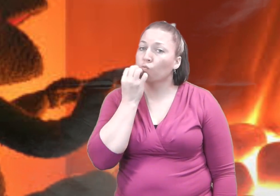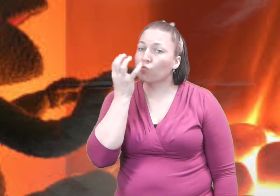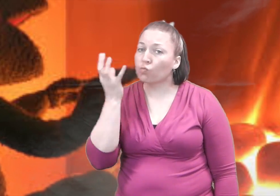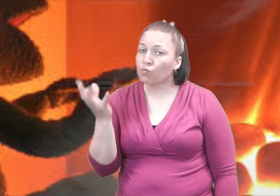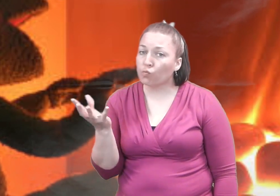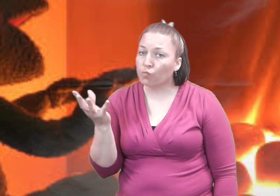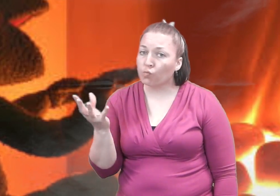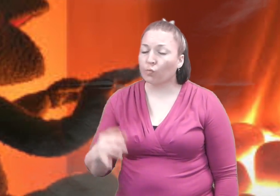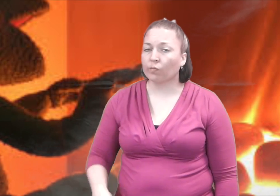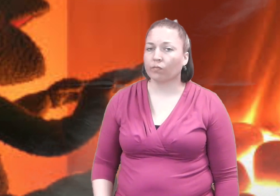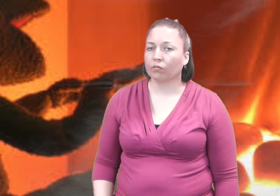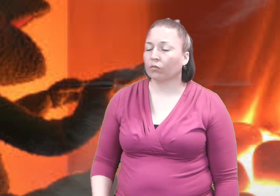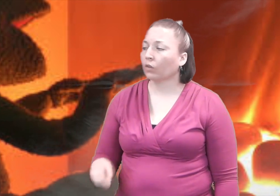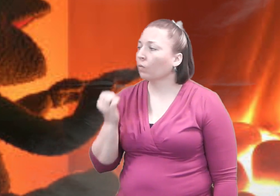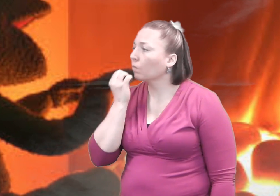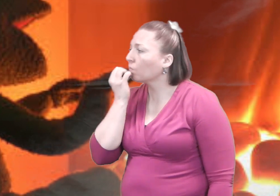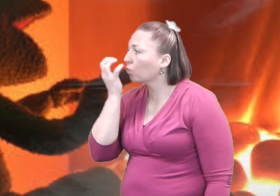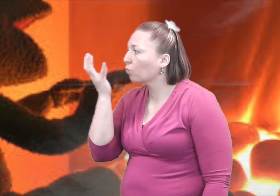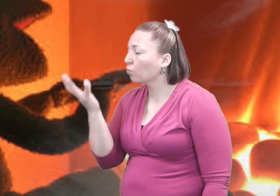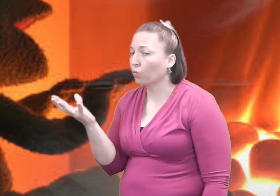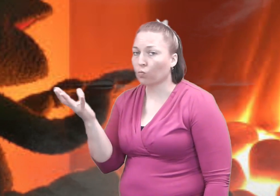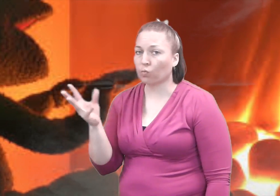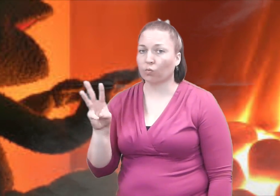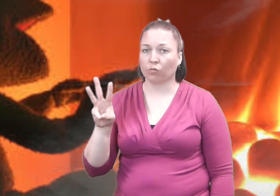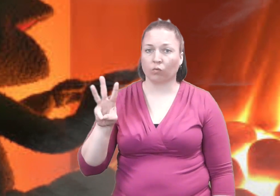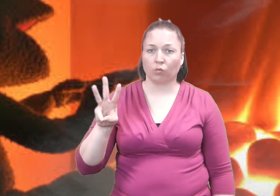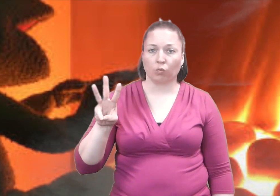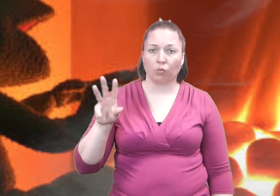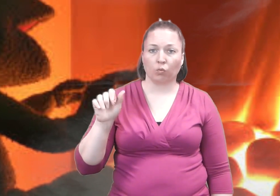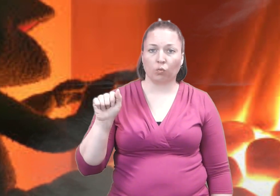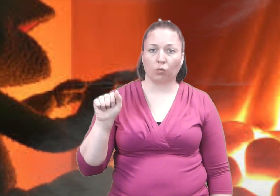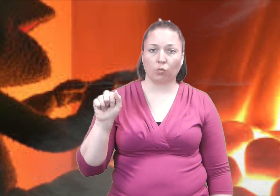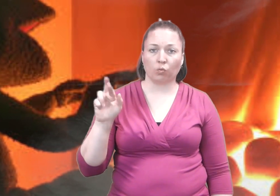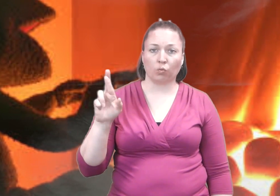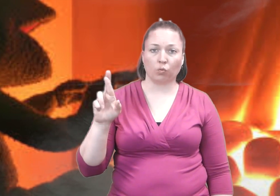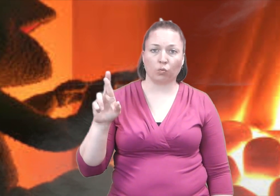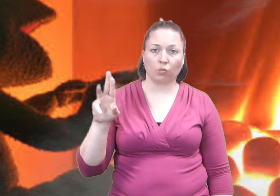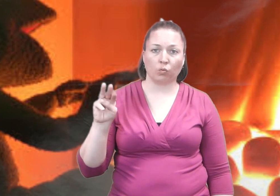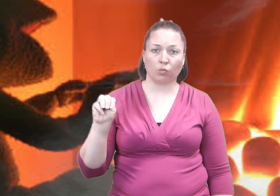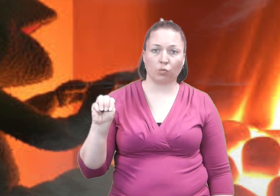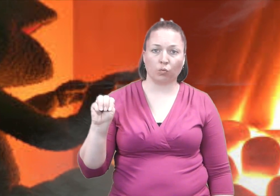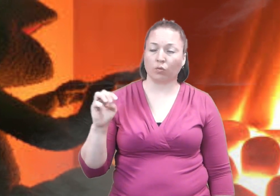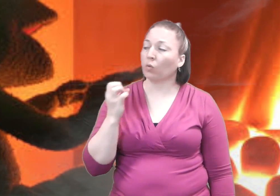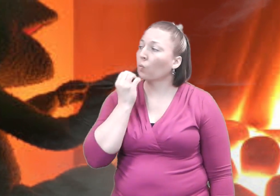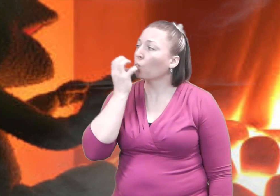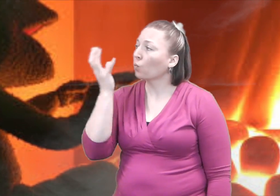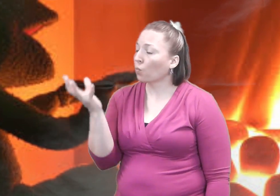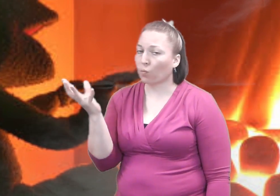It is warm.